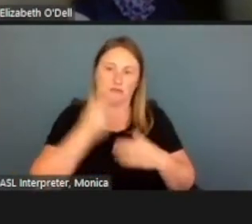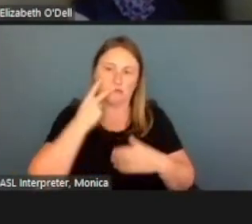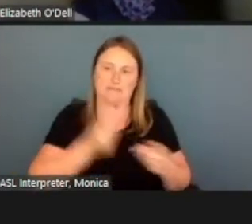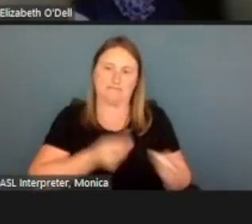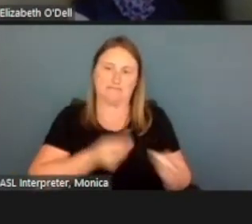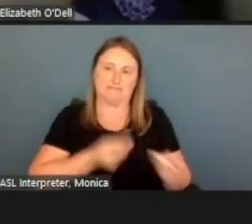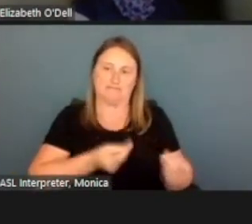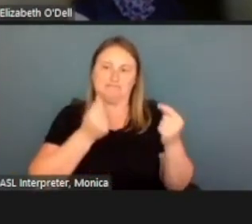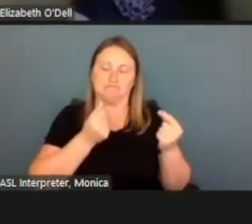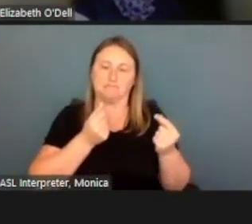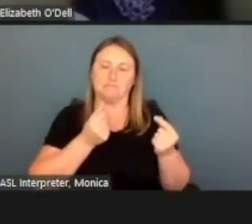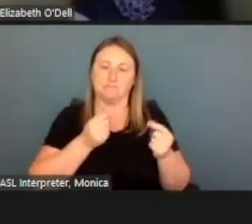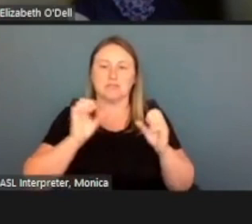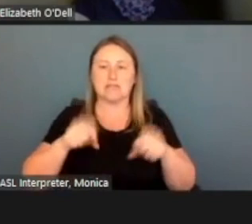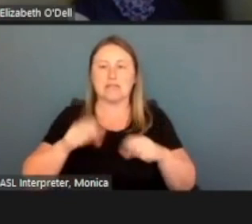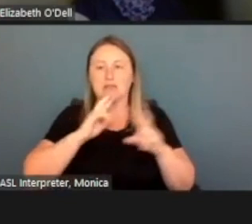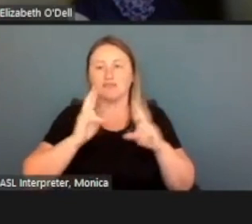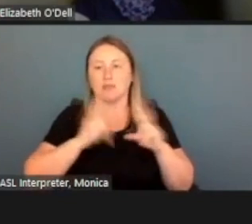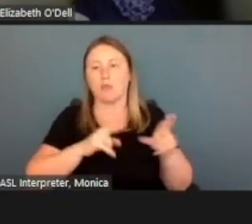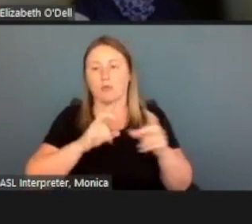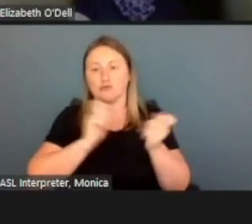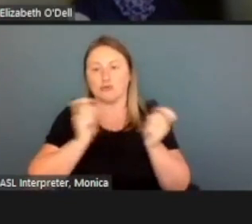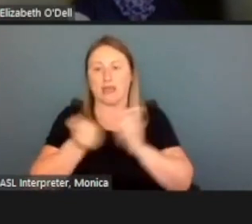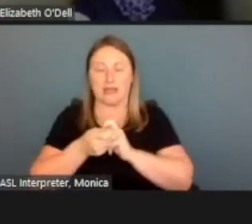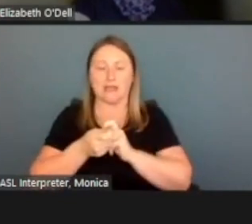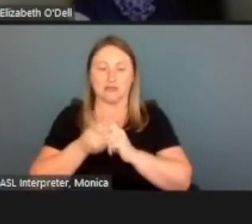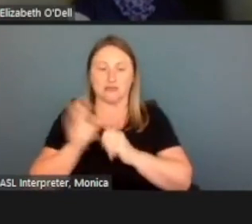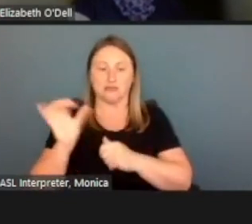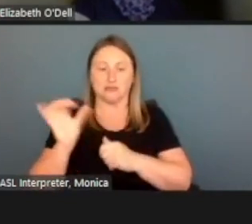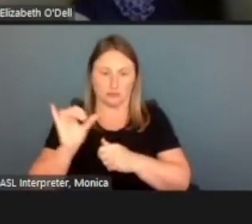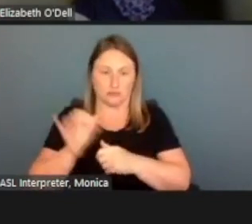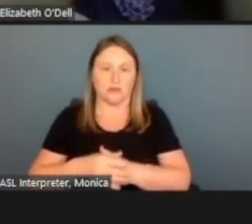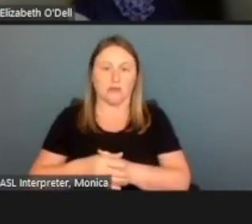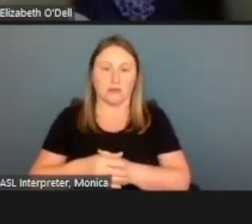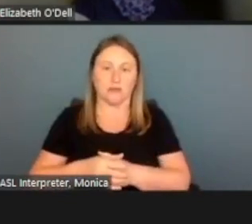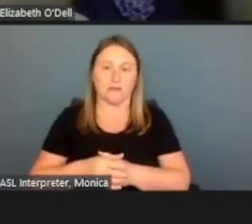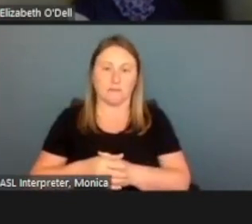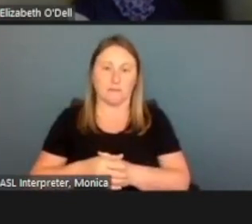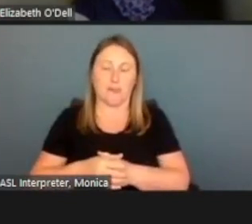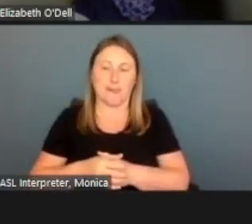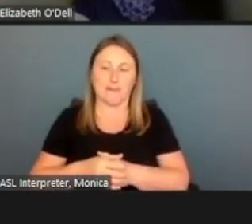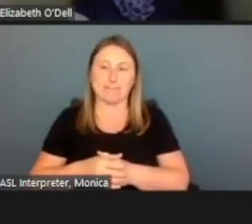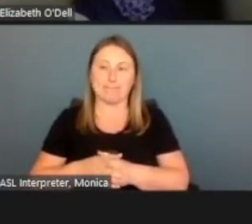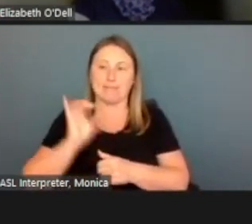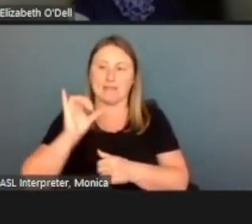They can report a change. So, this already has an active